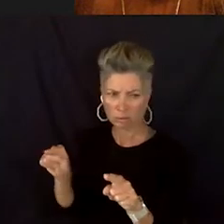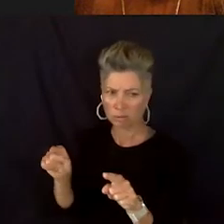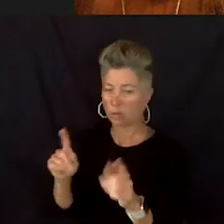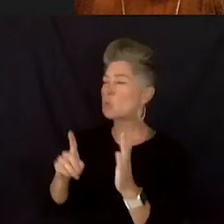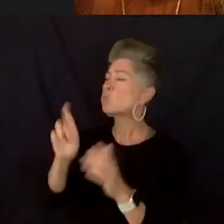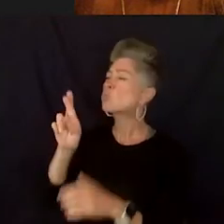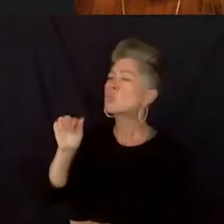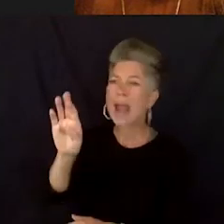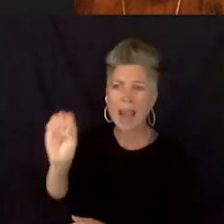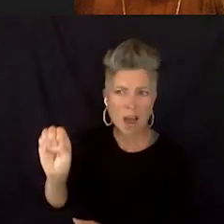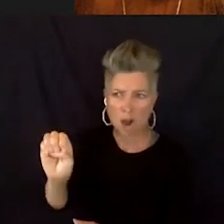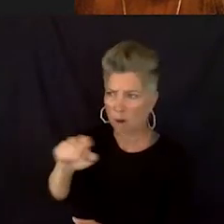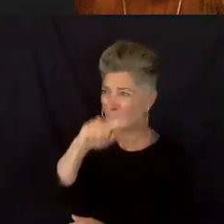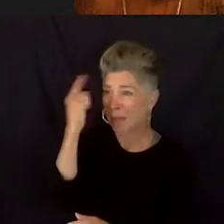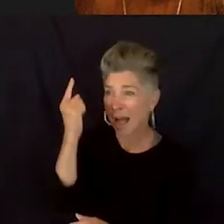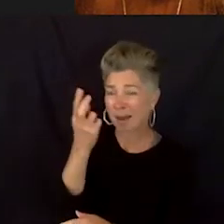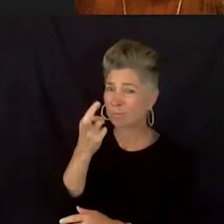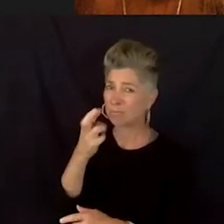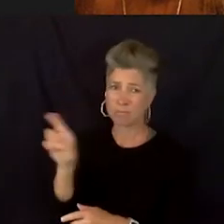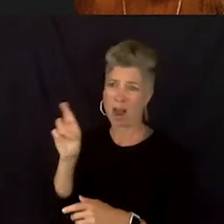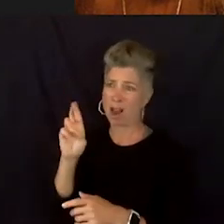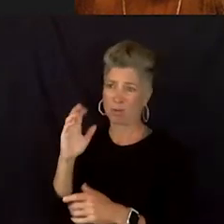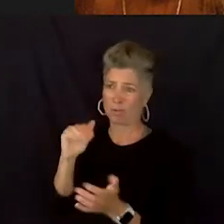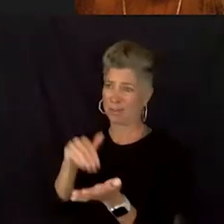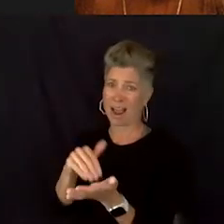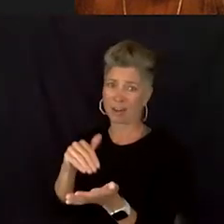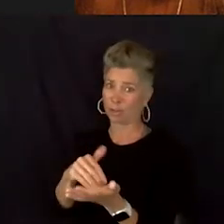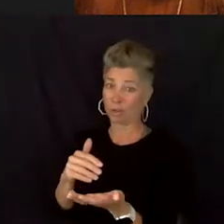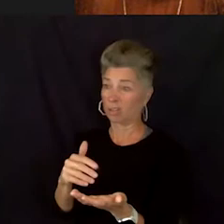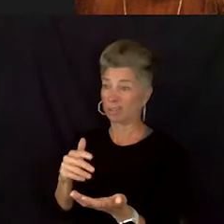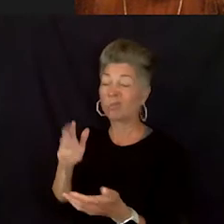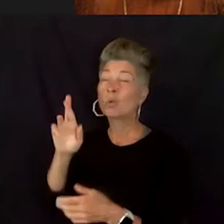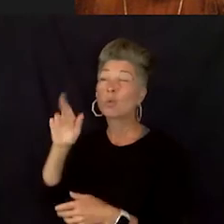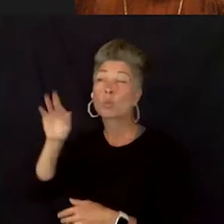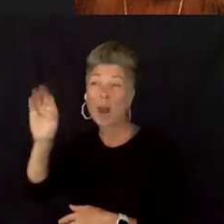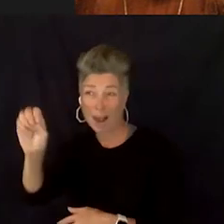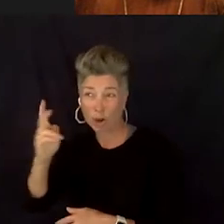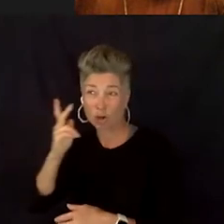that looks like us who are actually doing our care. So both of those were big.